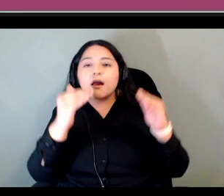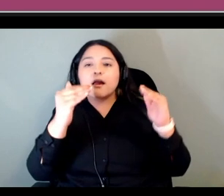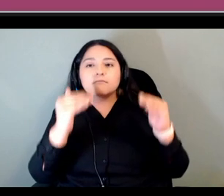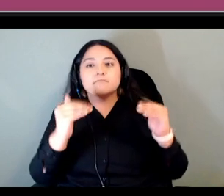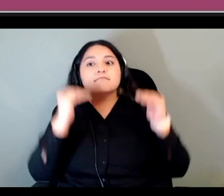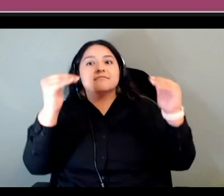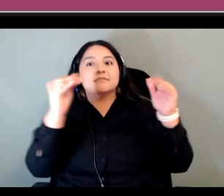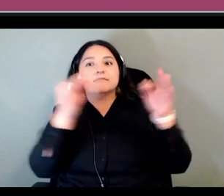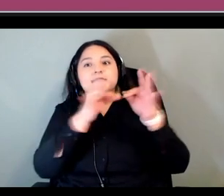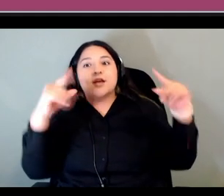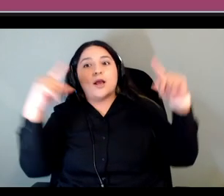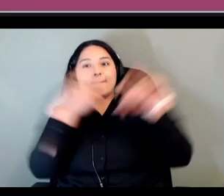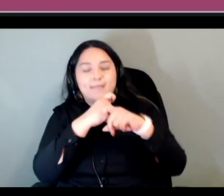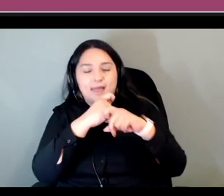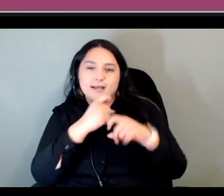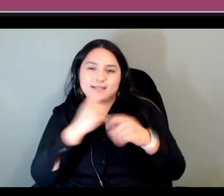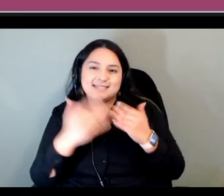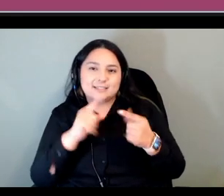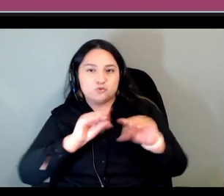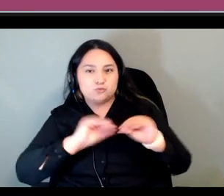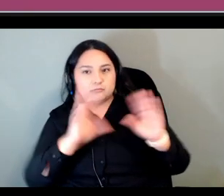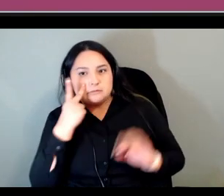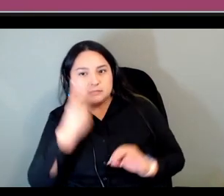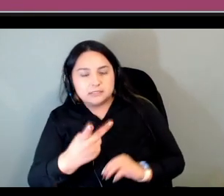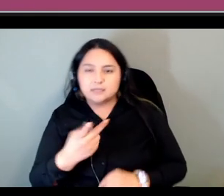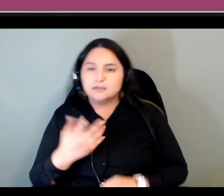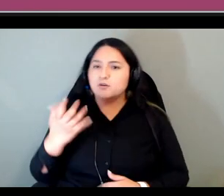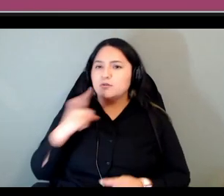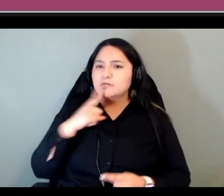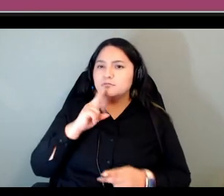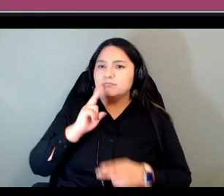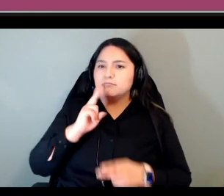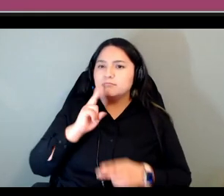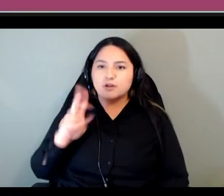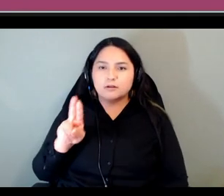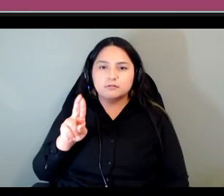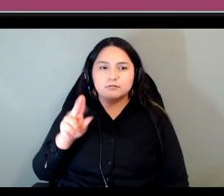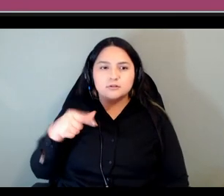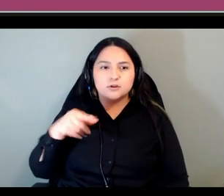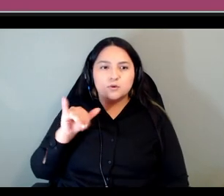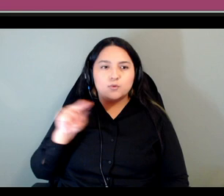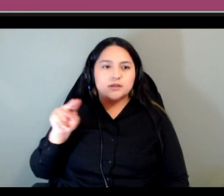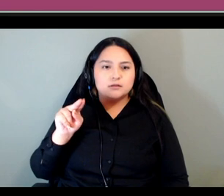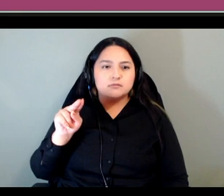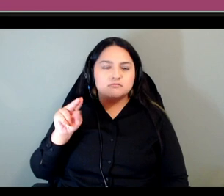to dr connor quinn for discussions that i had with him on numerous occasions about the